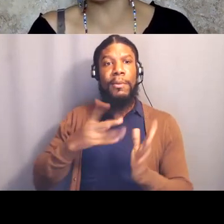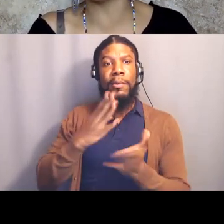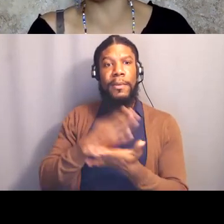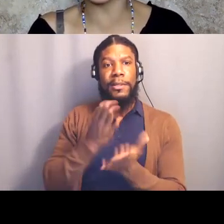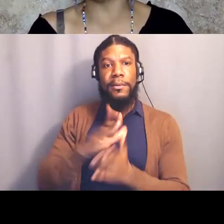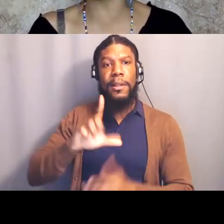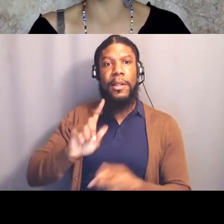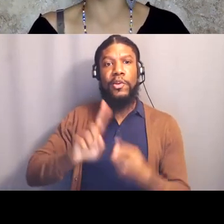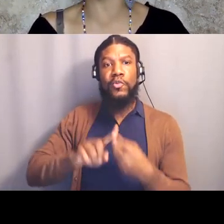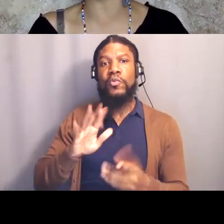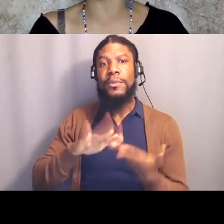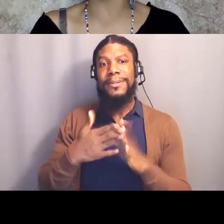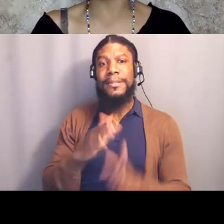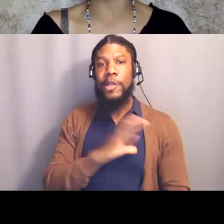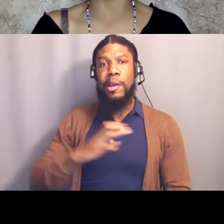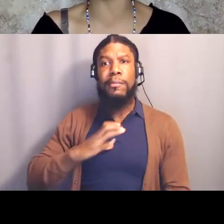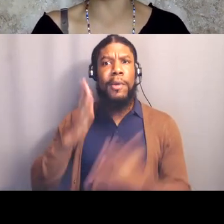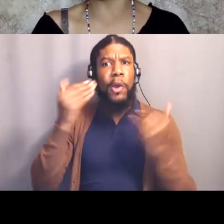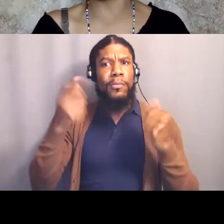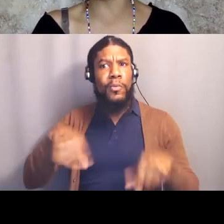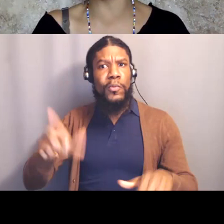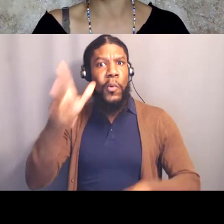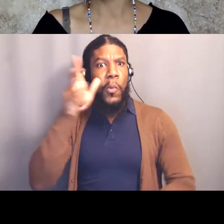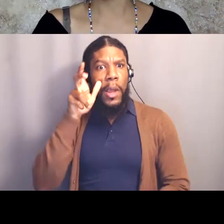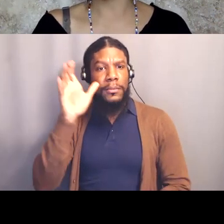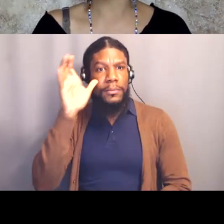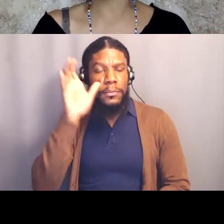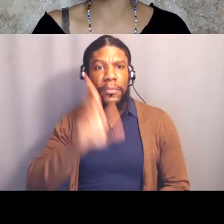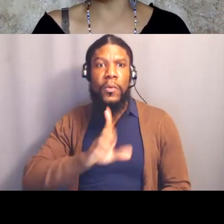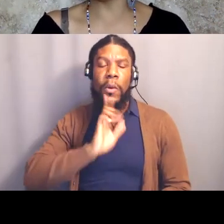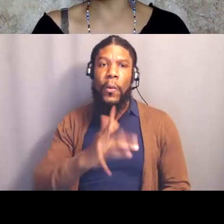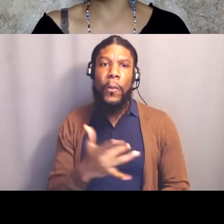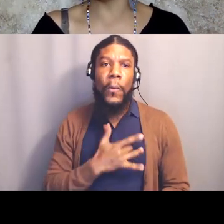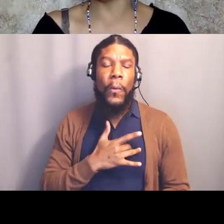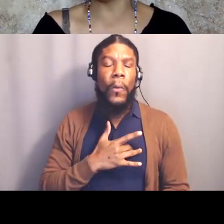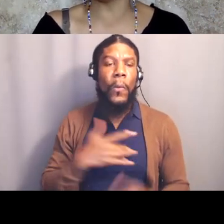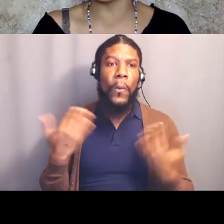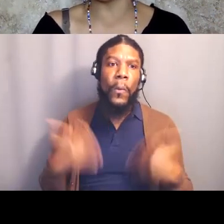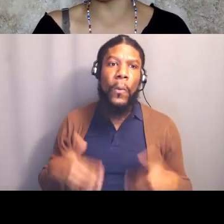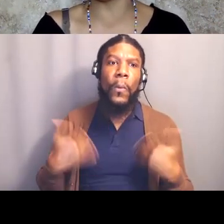it was an absolutely moving presentation, we had seven city council members,